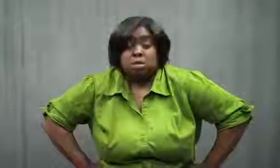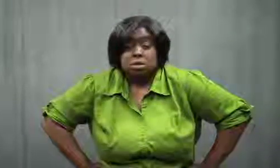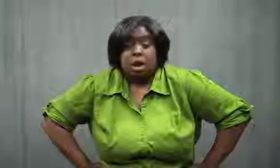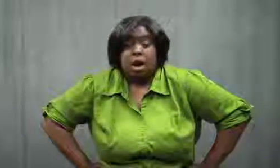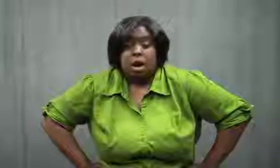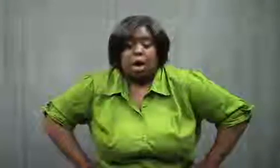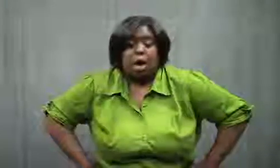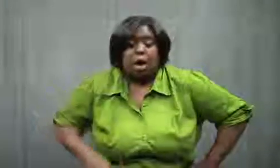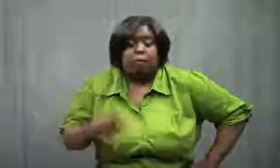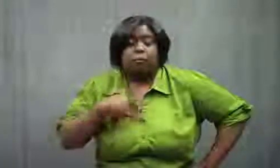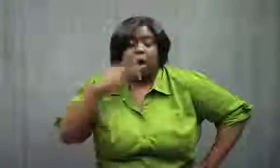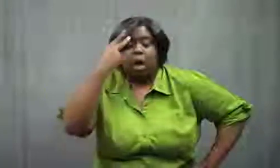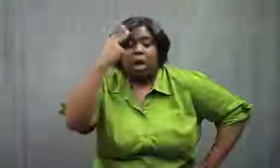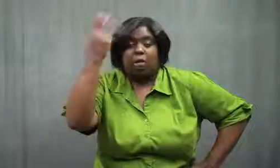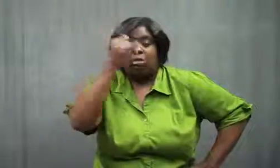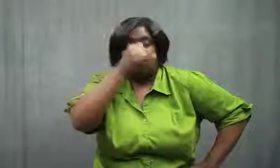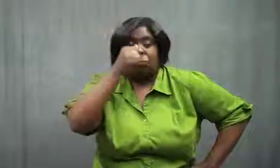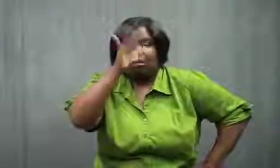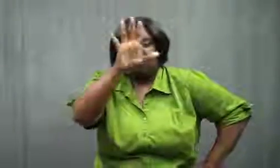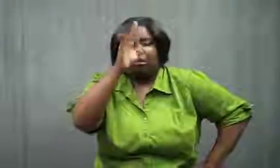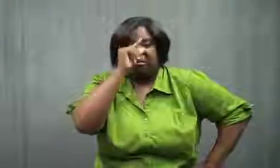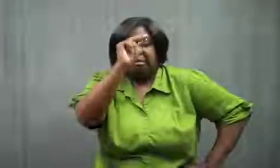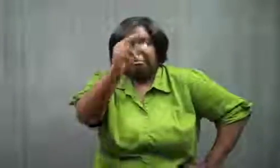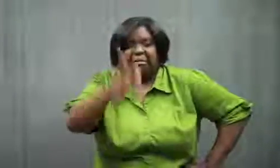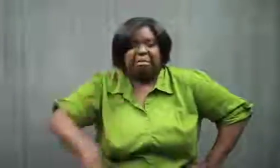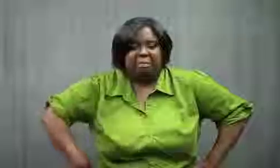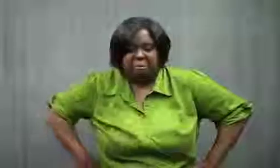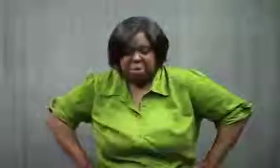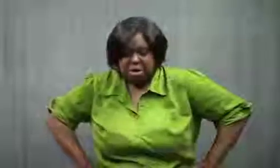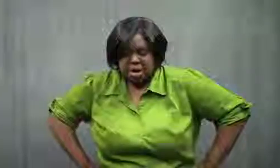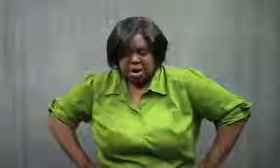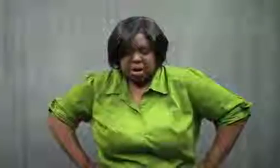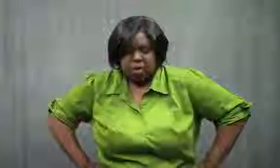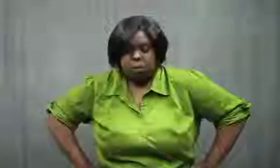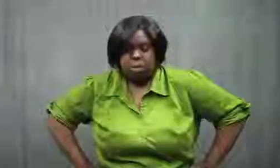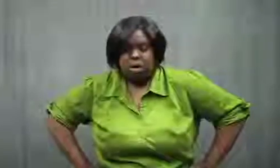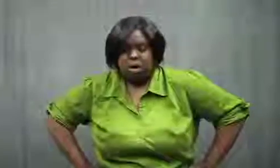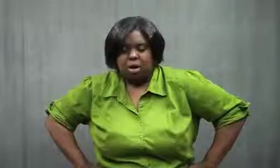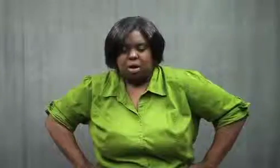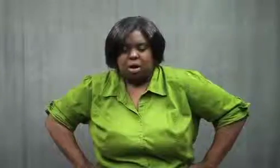Oh lordy, I had a good buzz on. This was no joke.